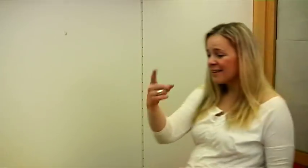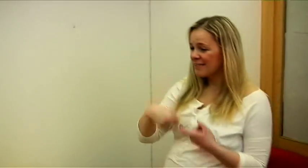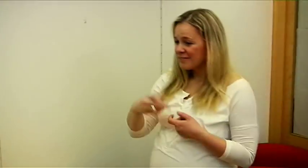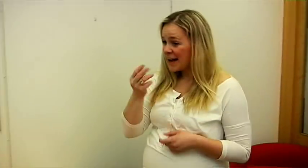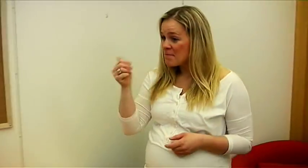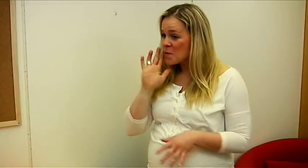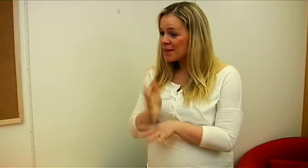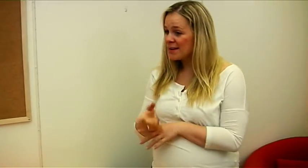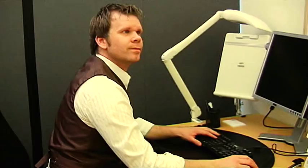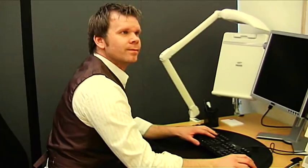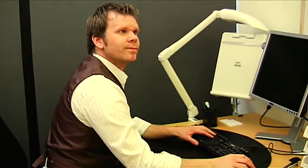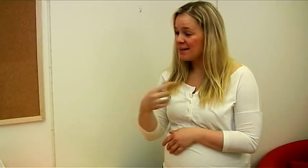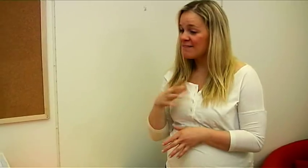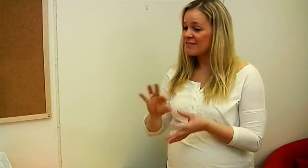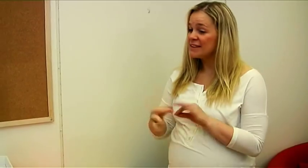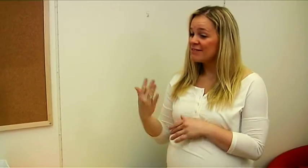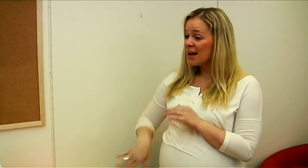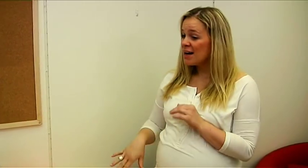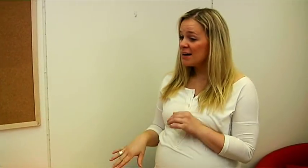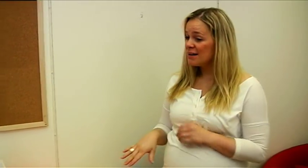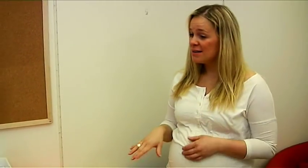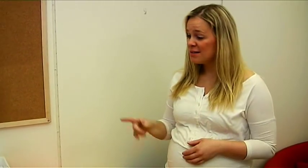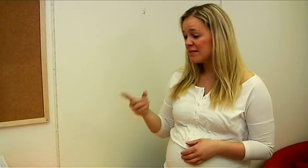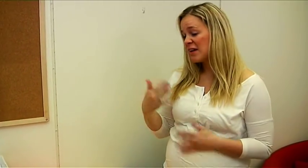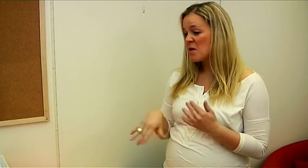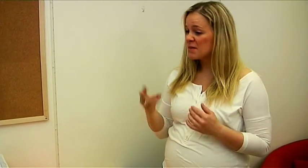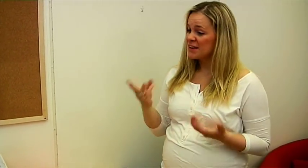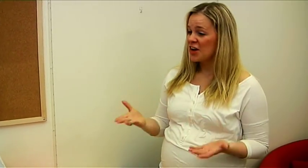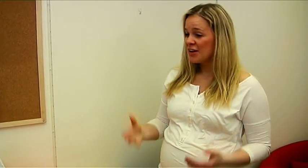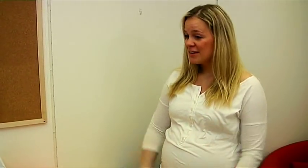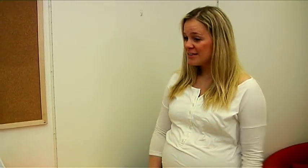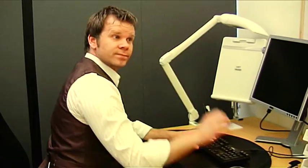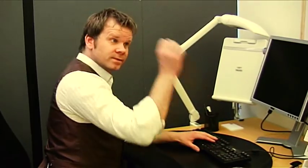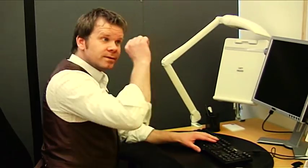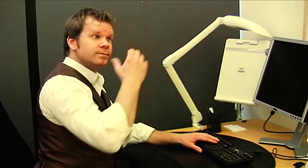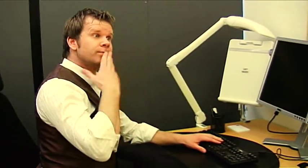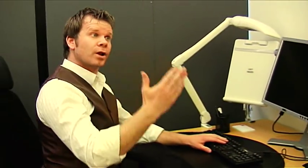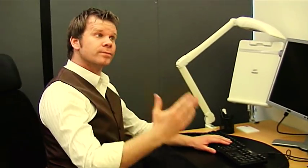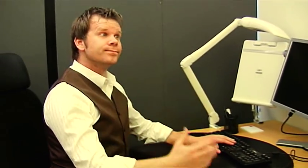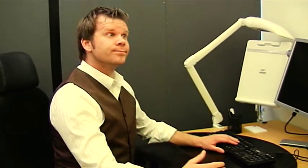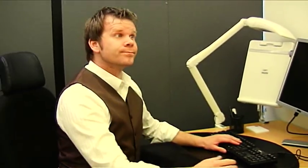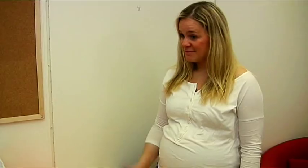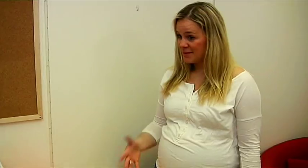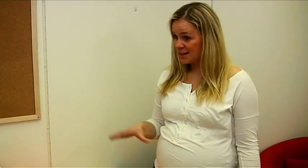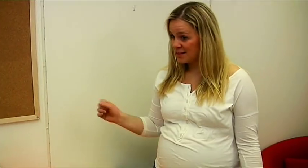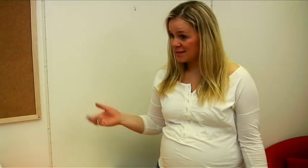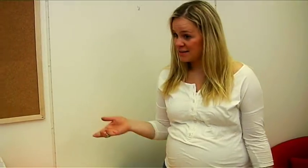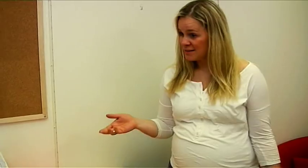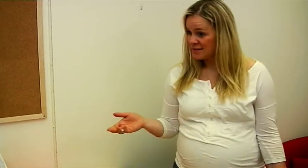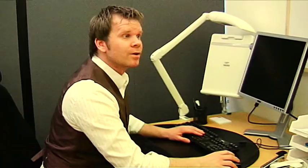About the web hosting, - I've managed it, so it's gonna be ready in about 3 days. Great! Was that everything?